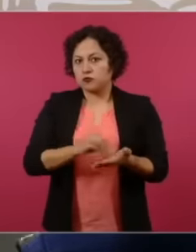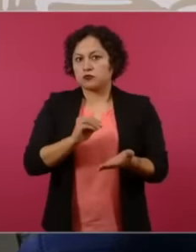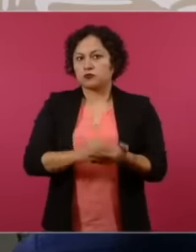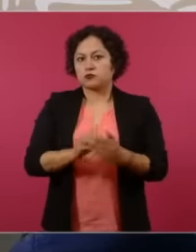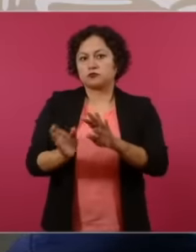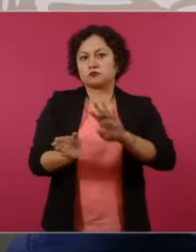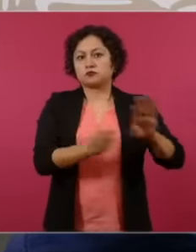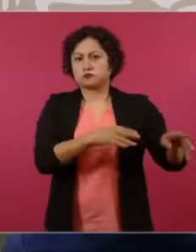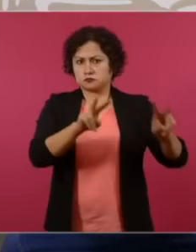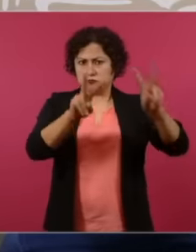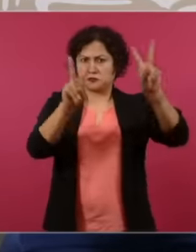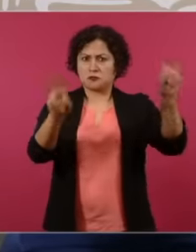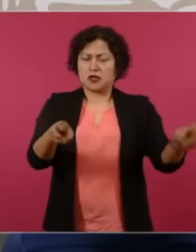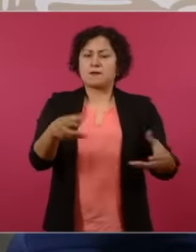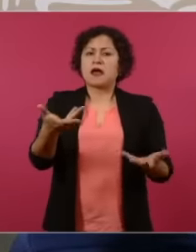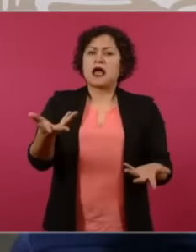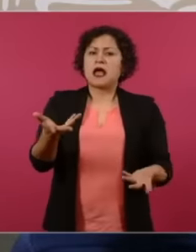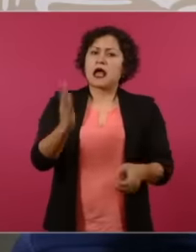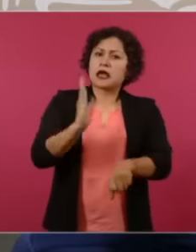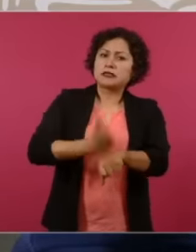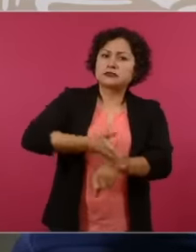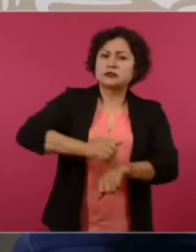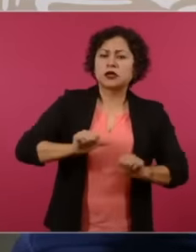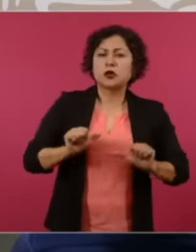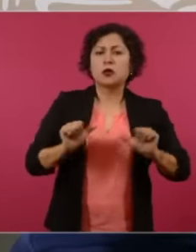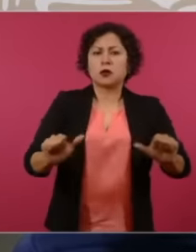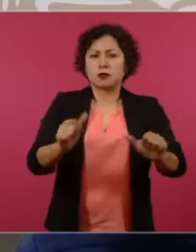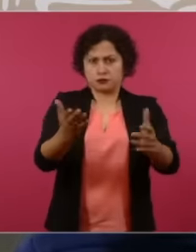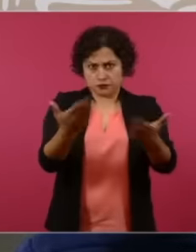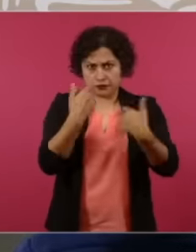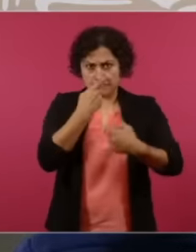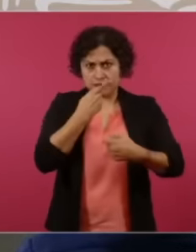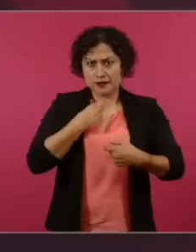something about what I've mentioned and we're already getting into the topic of freedom of expression fav It's not